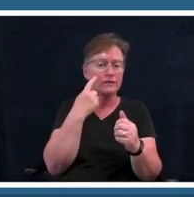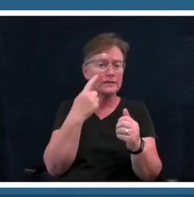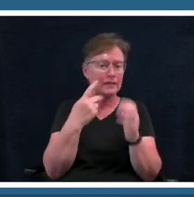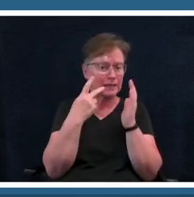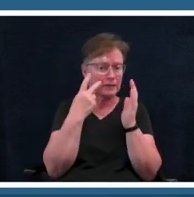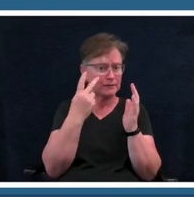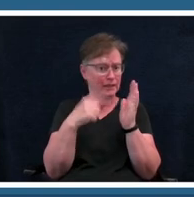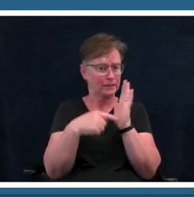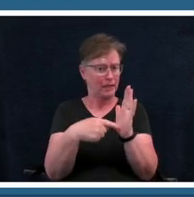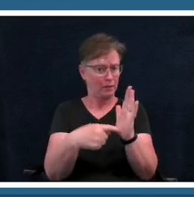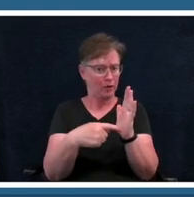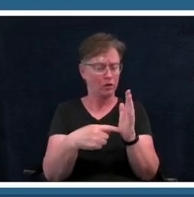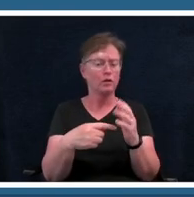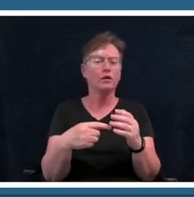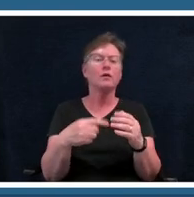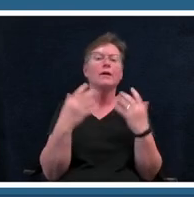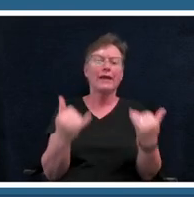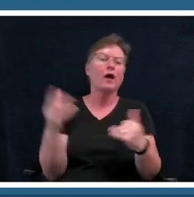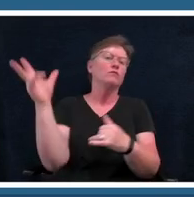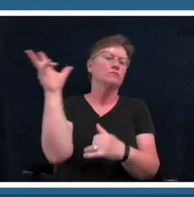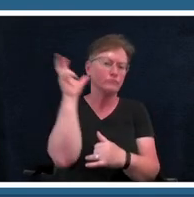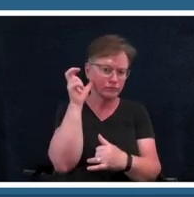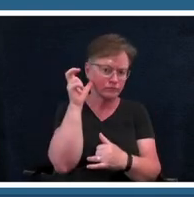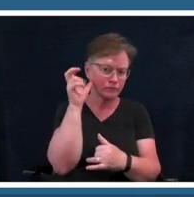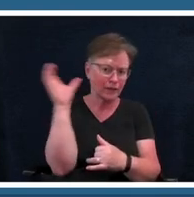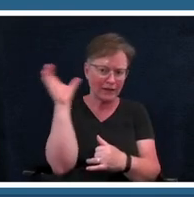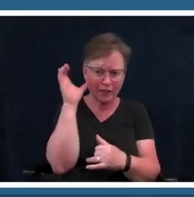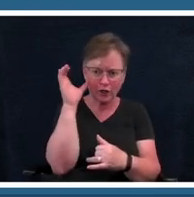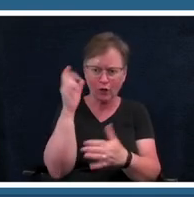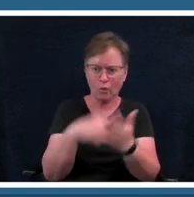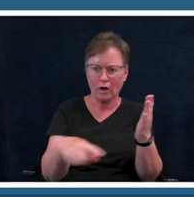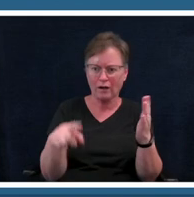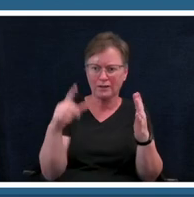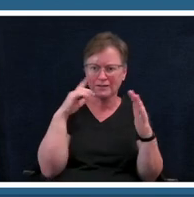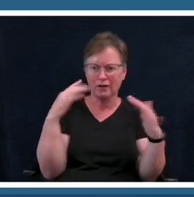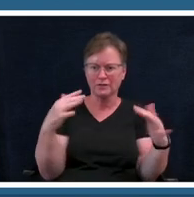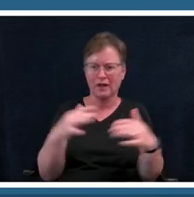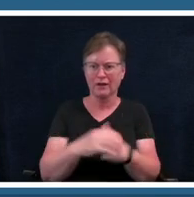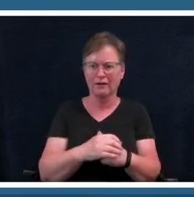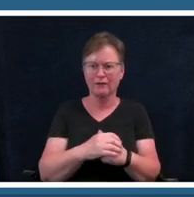it sounds like so we could play that that would be great